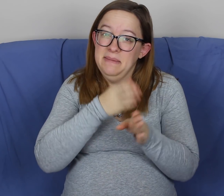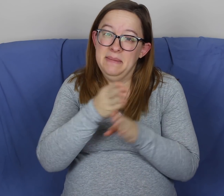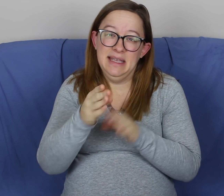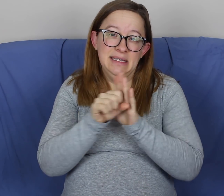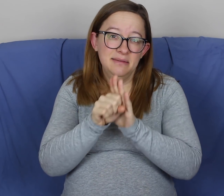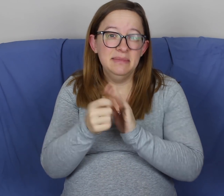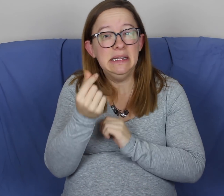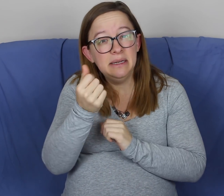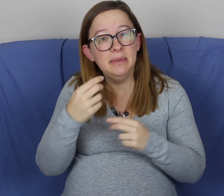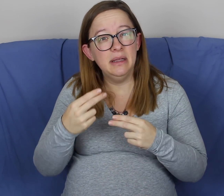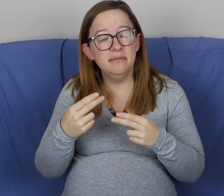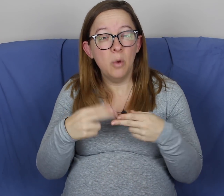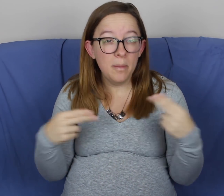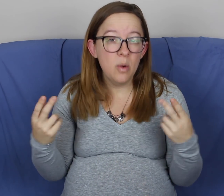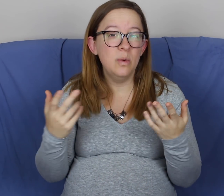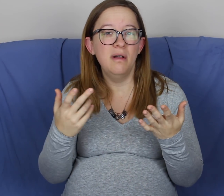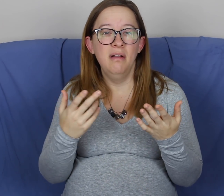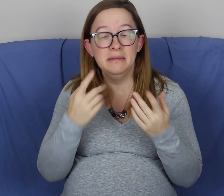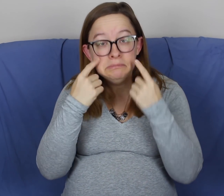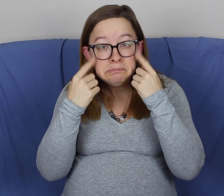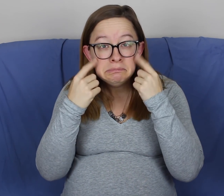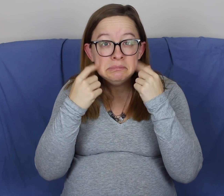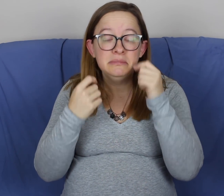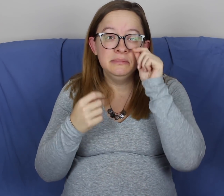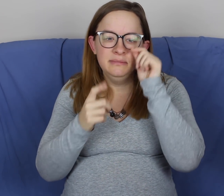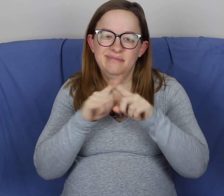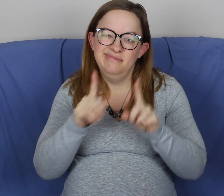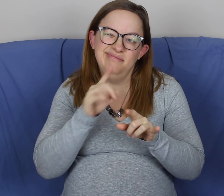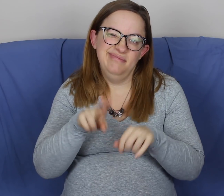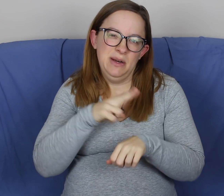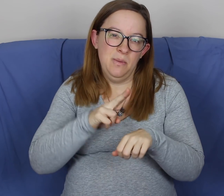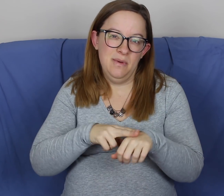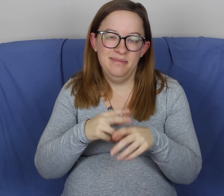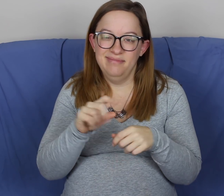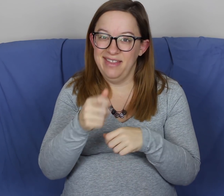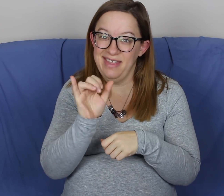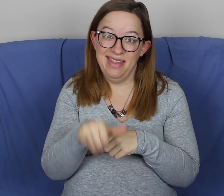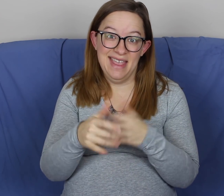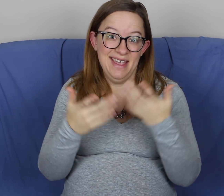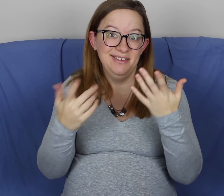That's probably my main symptom. I've had a little bit of hormonal crying, but it's pretty normal.